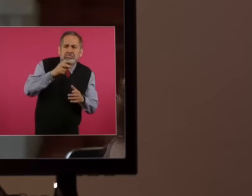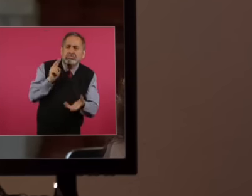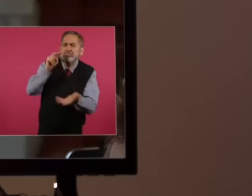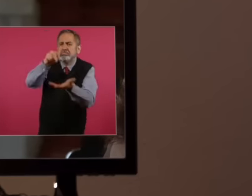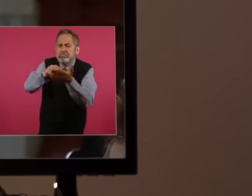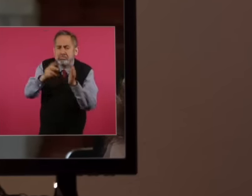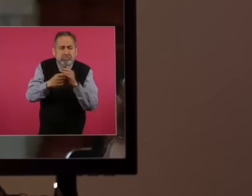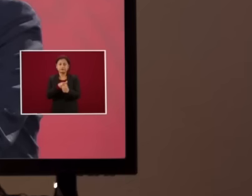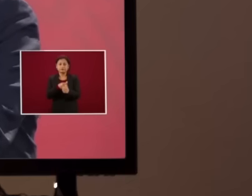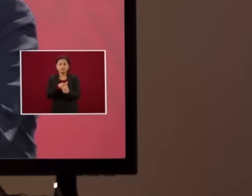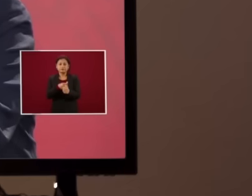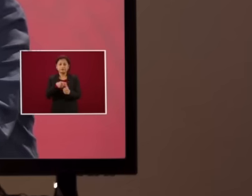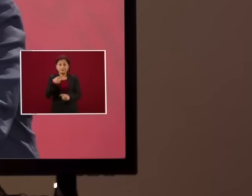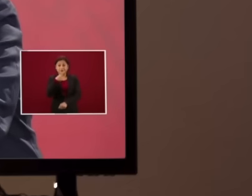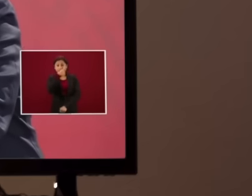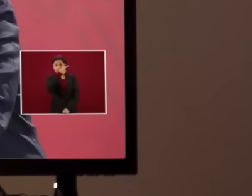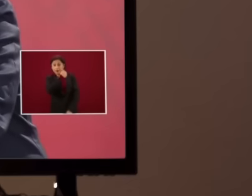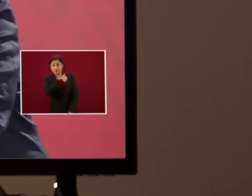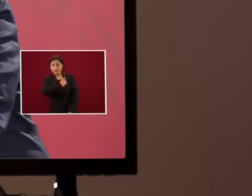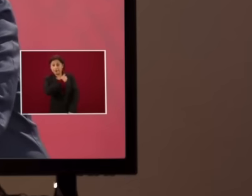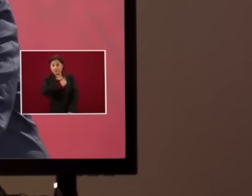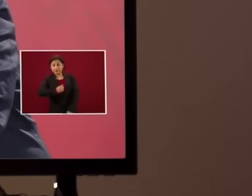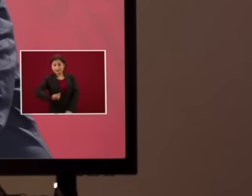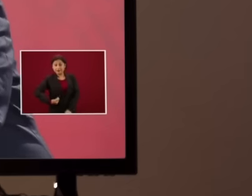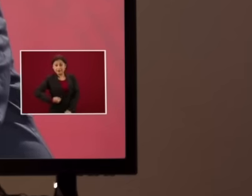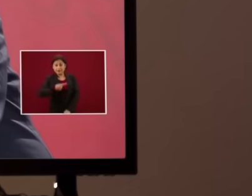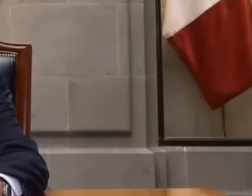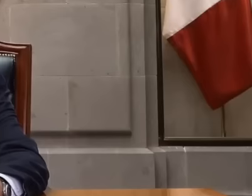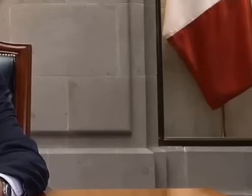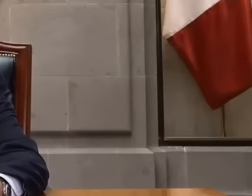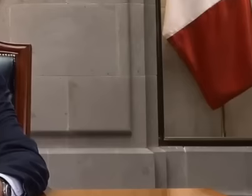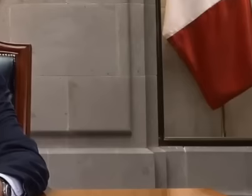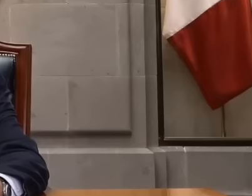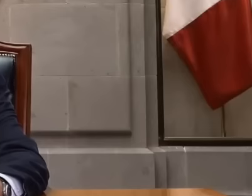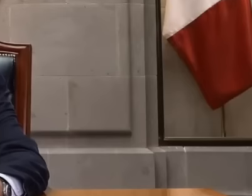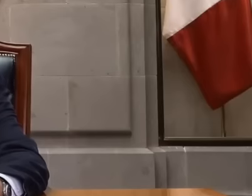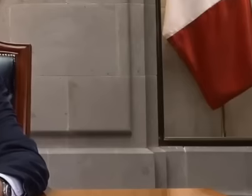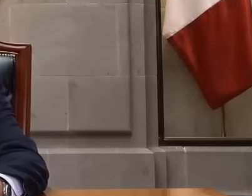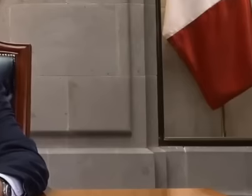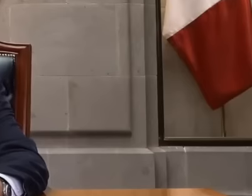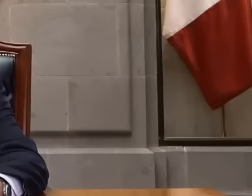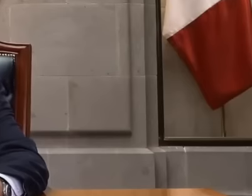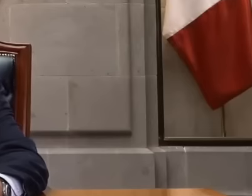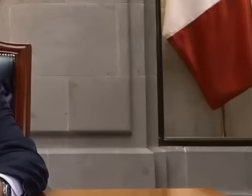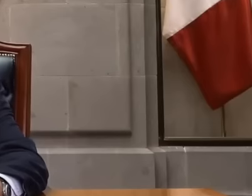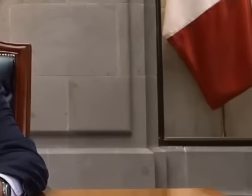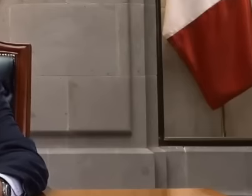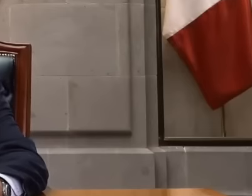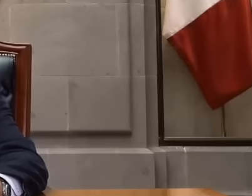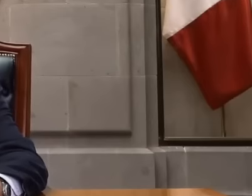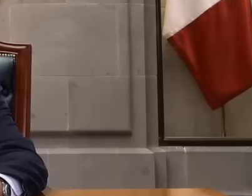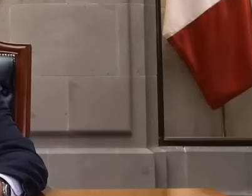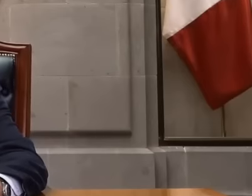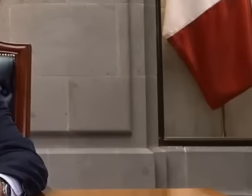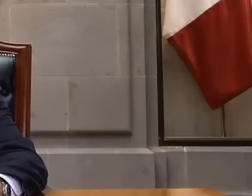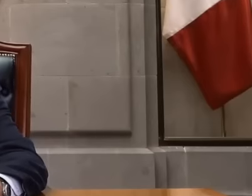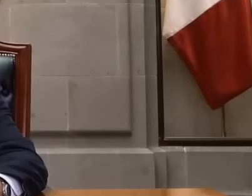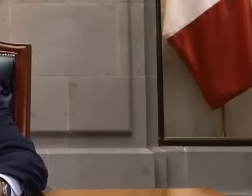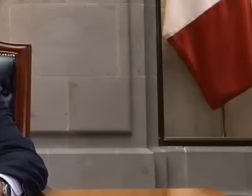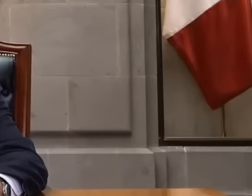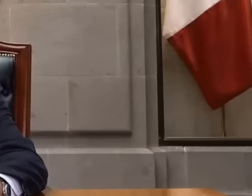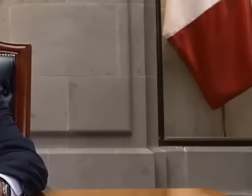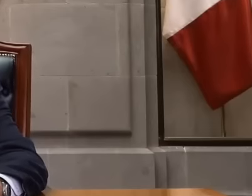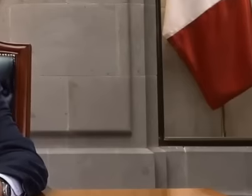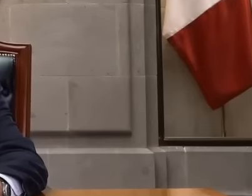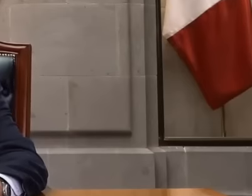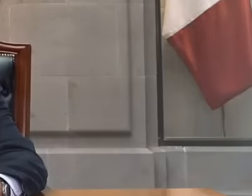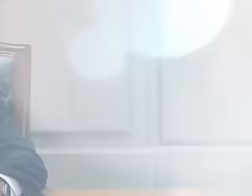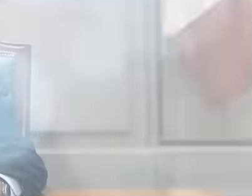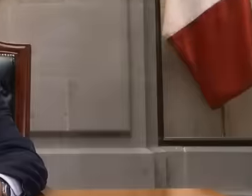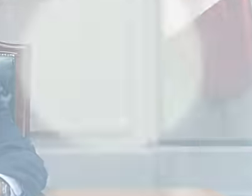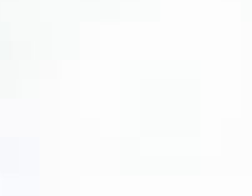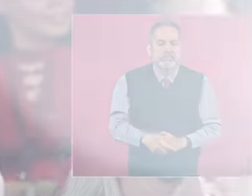they attack me, President López Obrador is in his last days of government and gives him the last